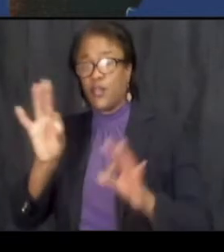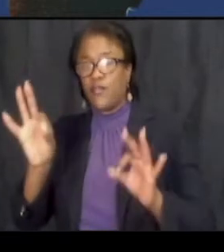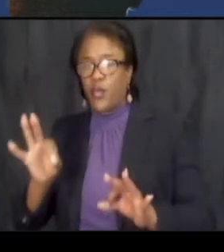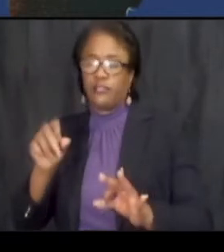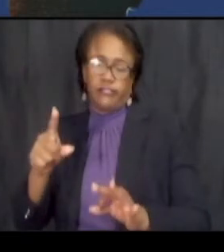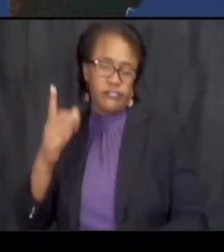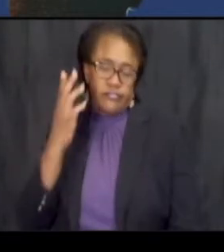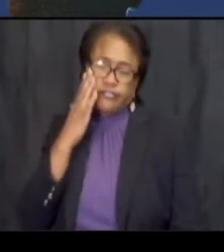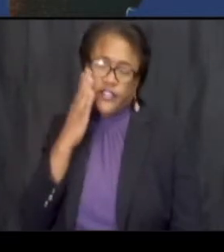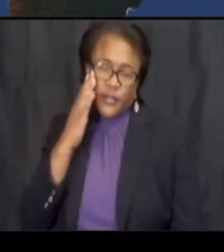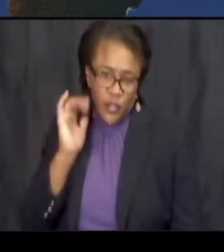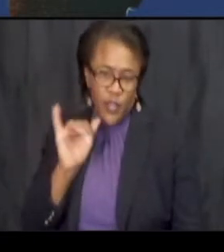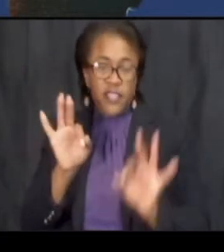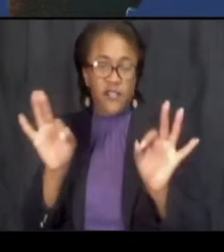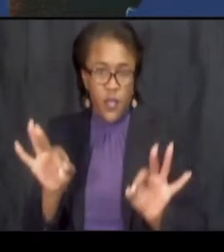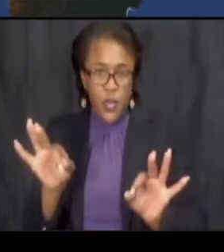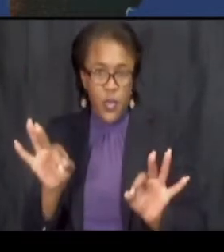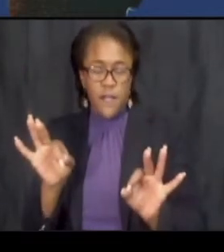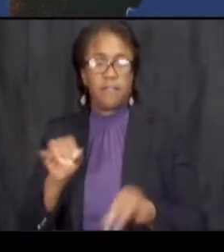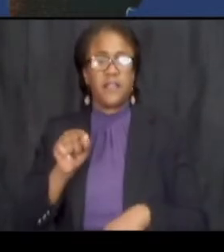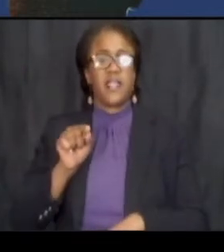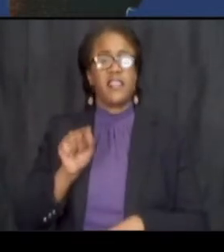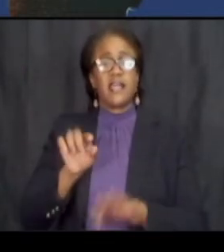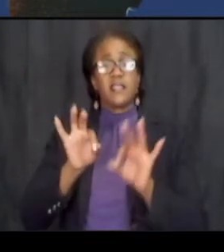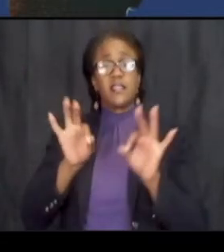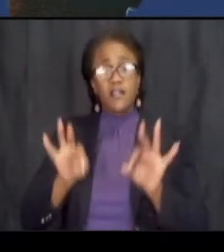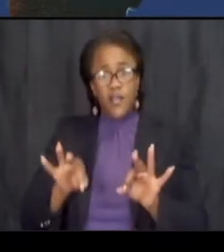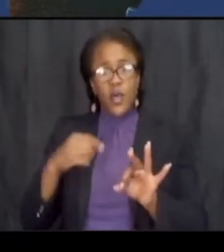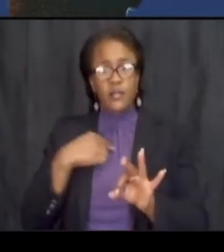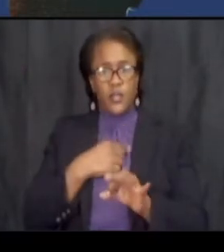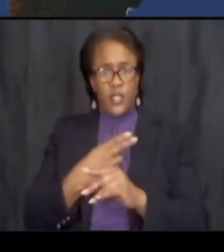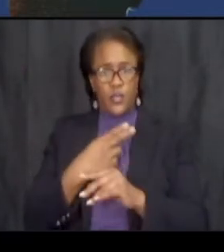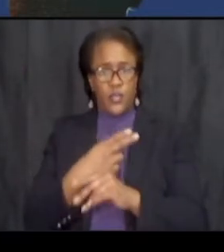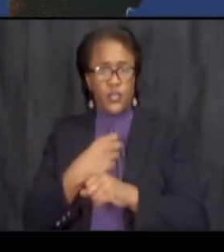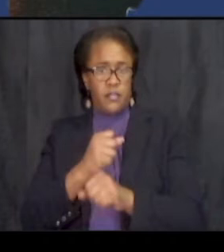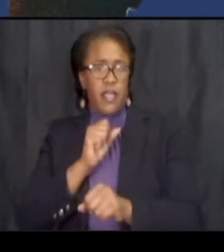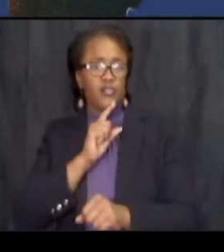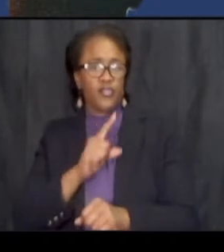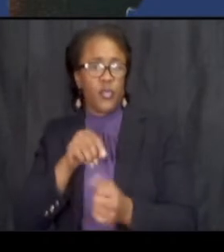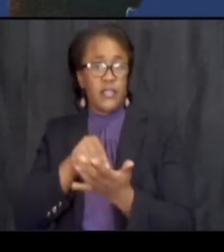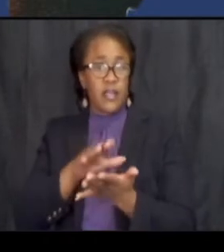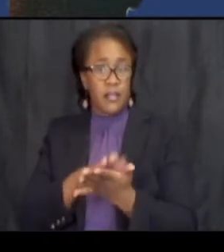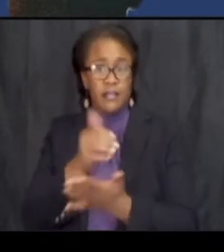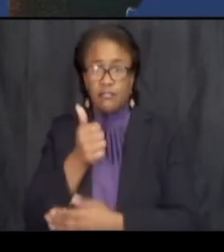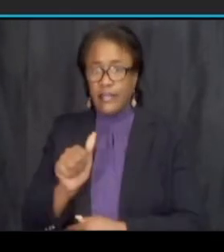six form um this is the form that we use to make sure we document any questions or comments you